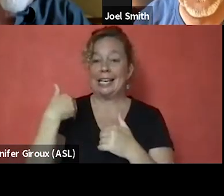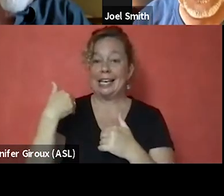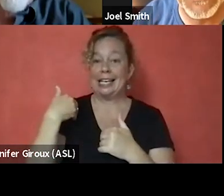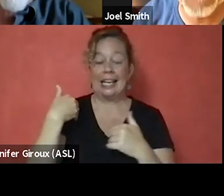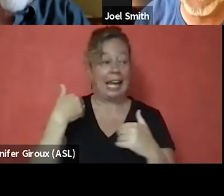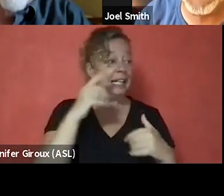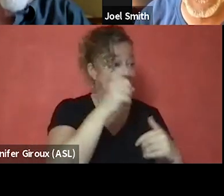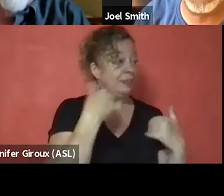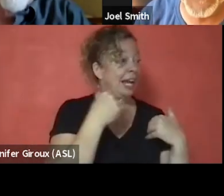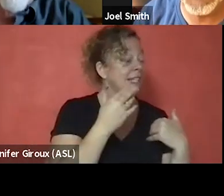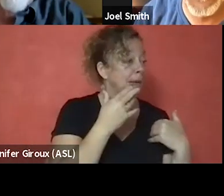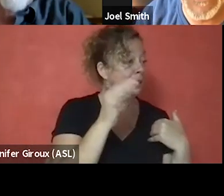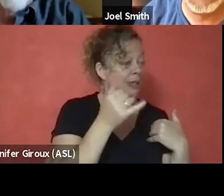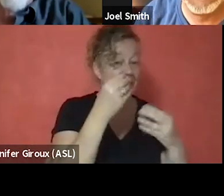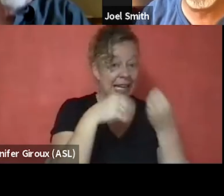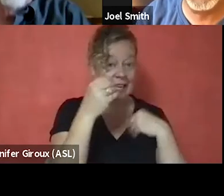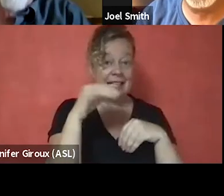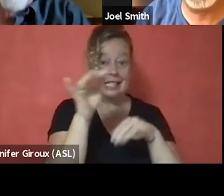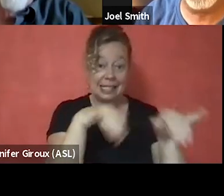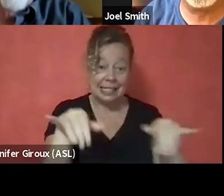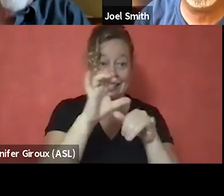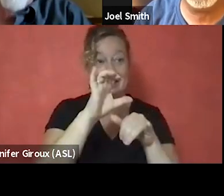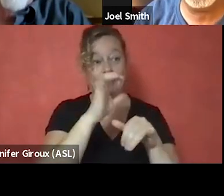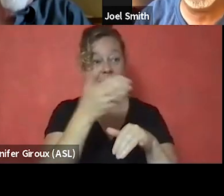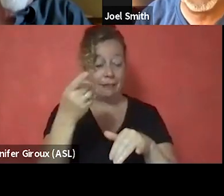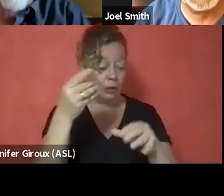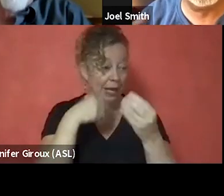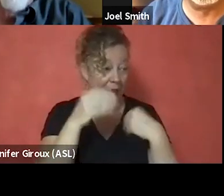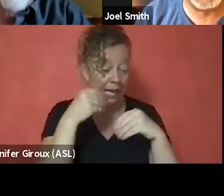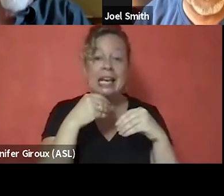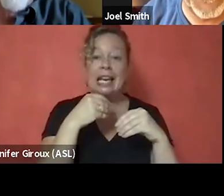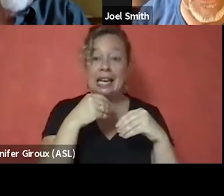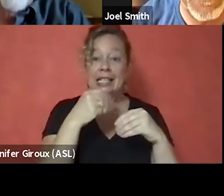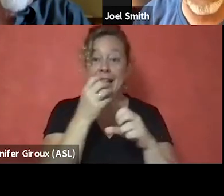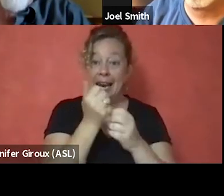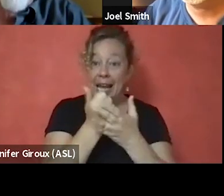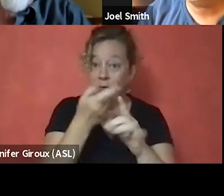Did he have to eat the same stuff you ate in order for you to be able to get any help from him?"